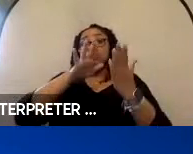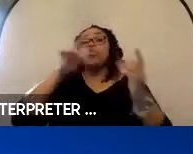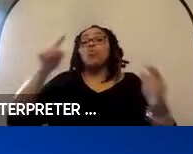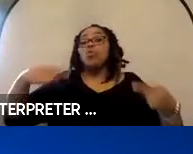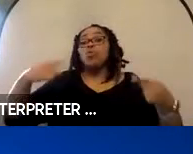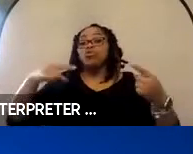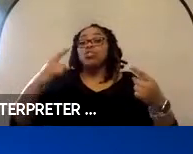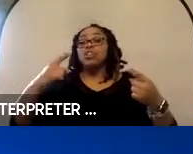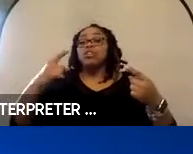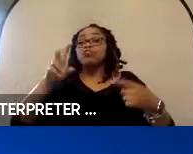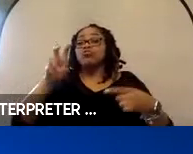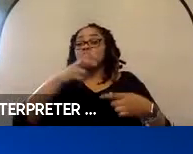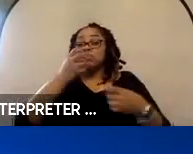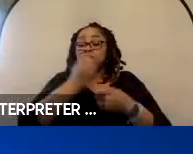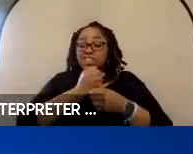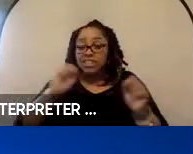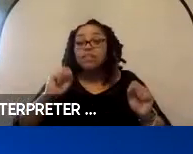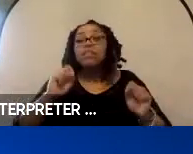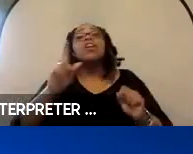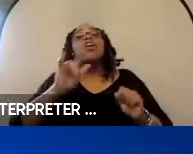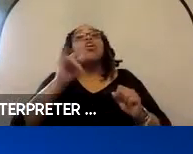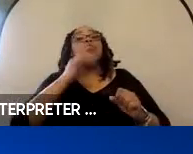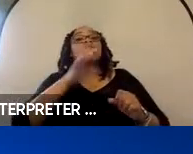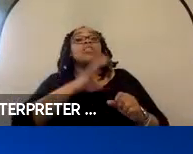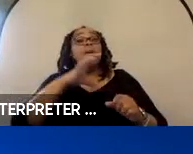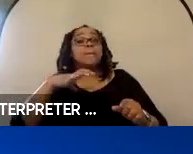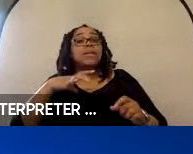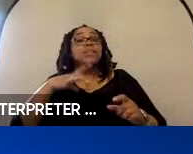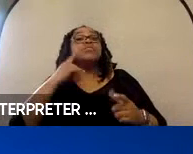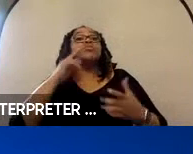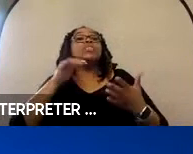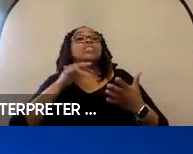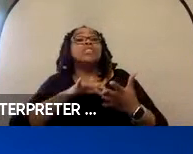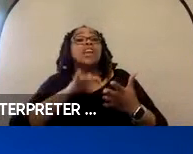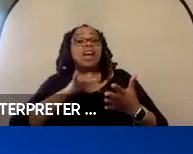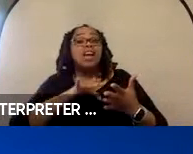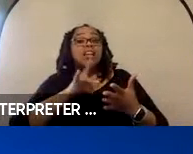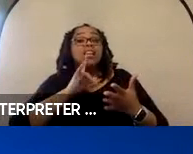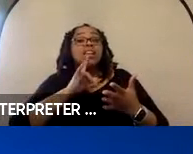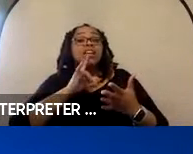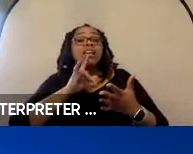safety. She is also serving on the committee to study the feasibility of wheelchair restraint